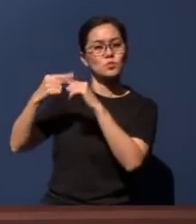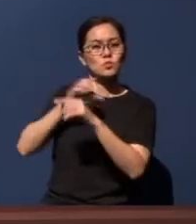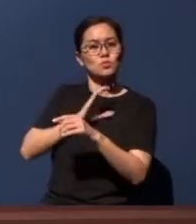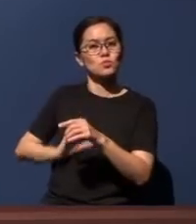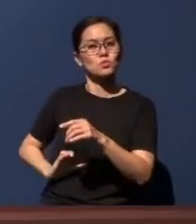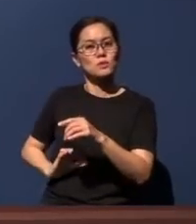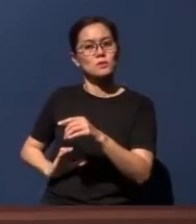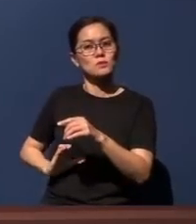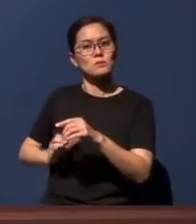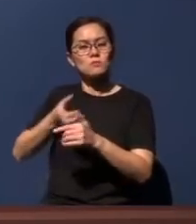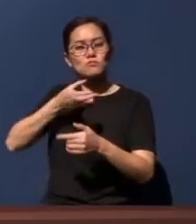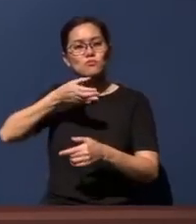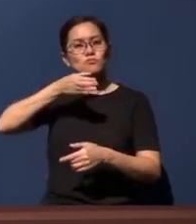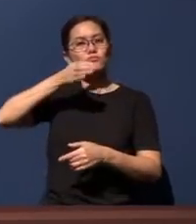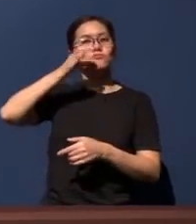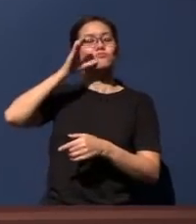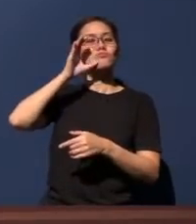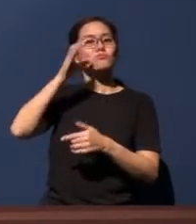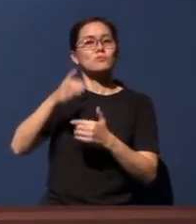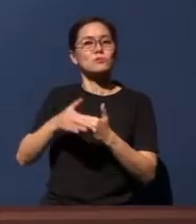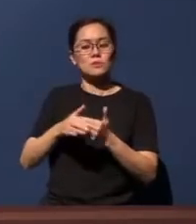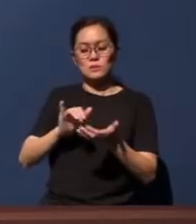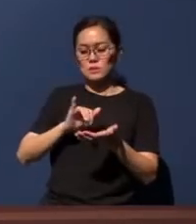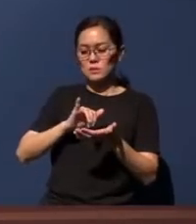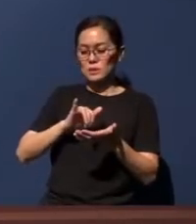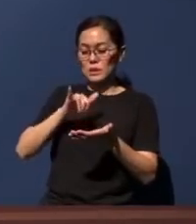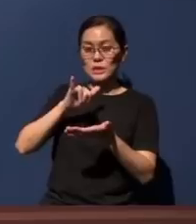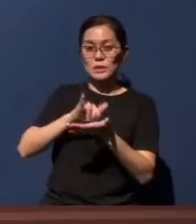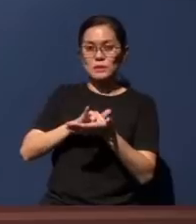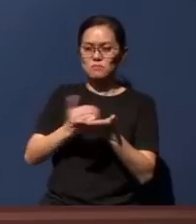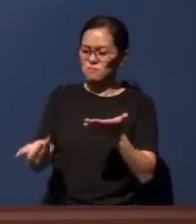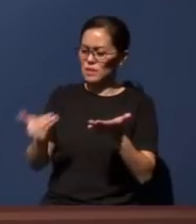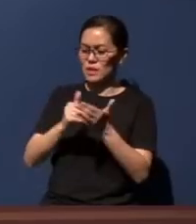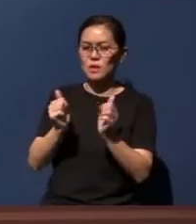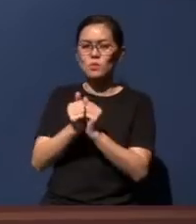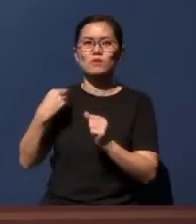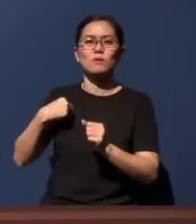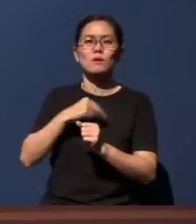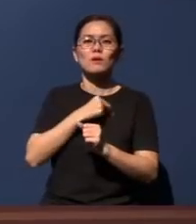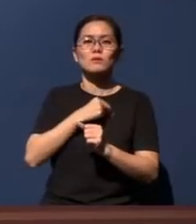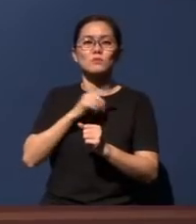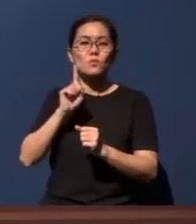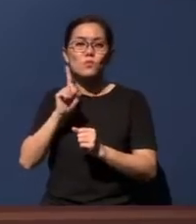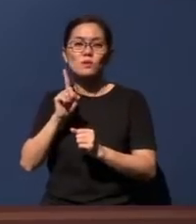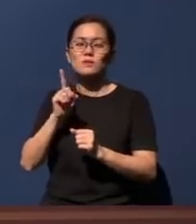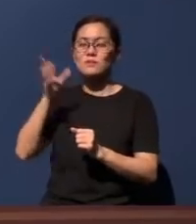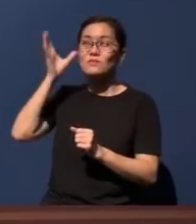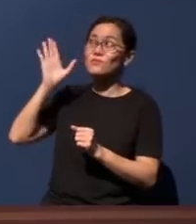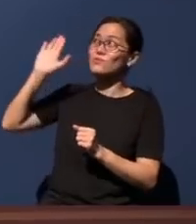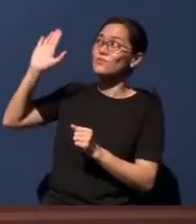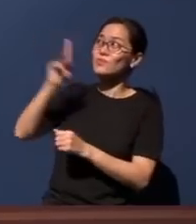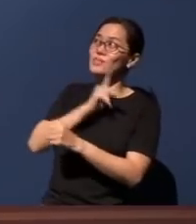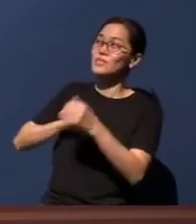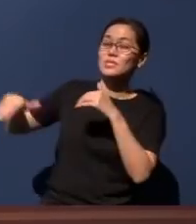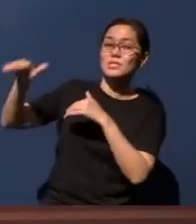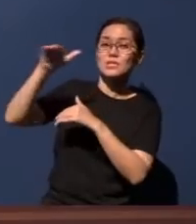will drink this anew with us in the Father's kingdom, as He told us. Shall we pray?